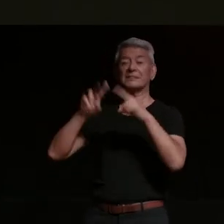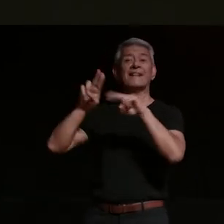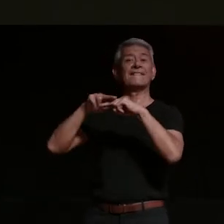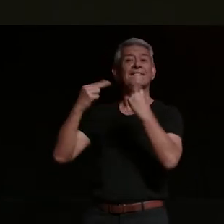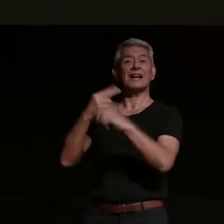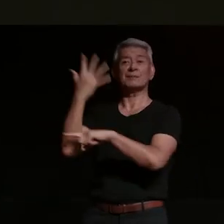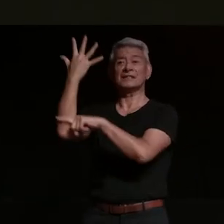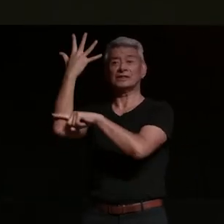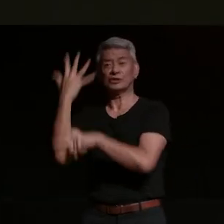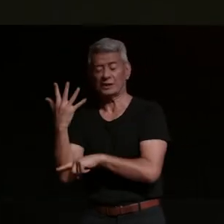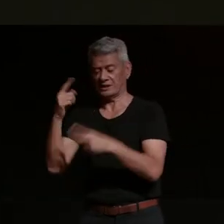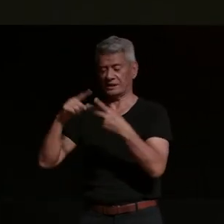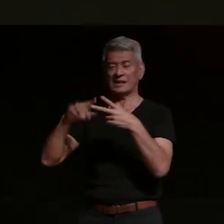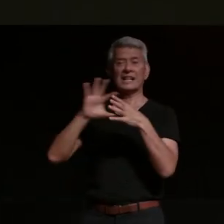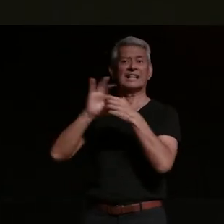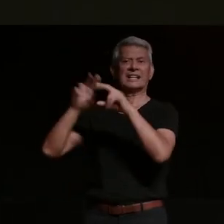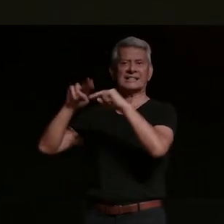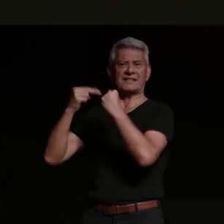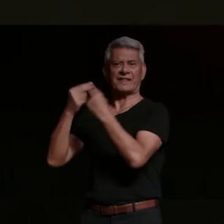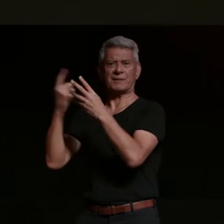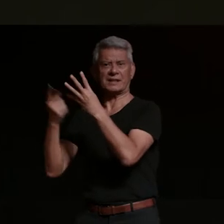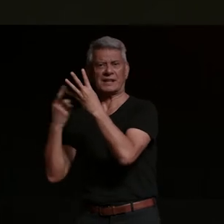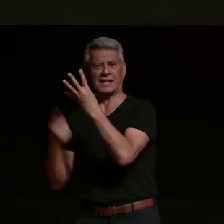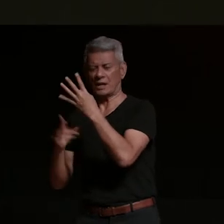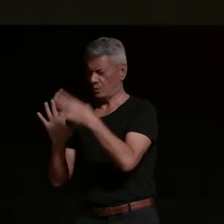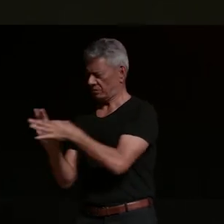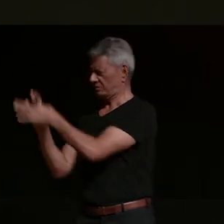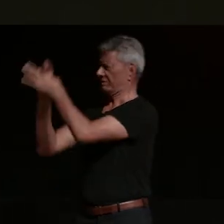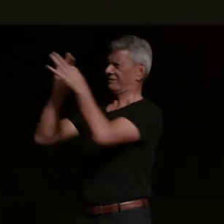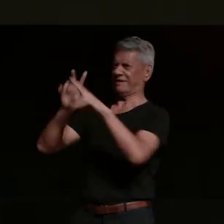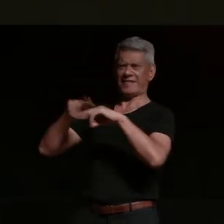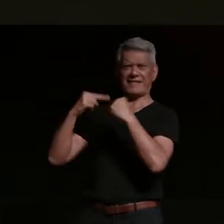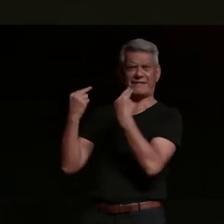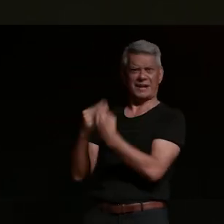family ties and what really ties them together please welcome to the stage jordan cadell